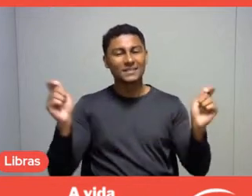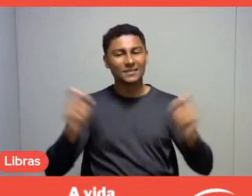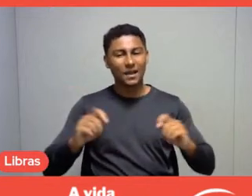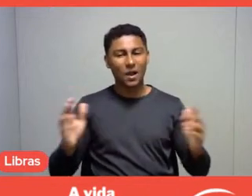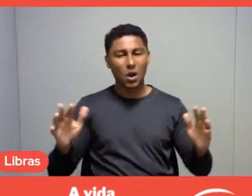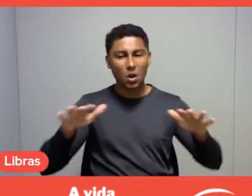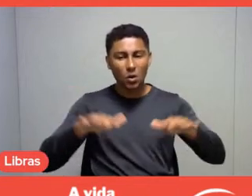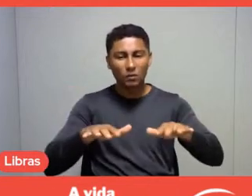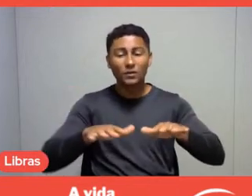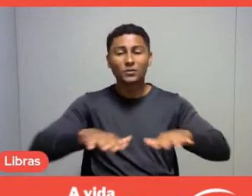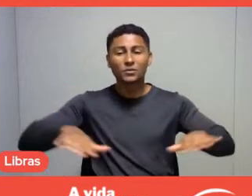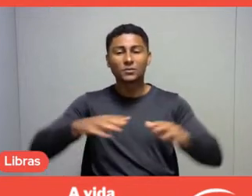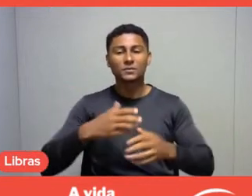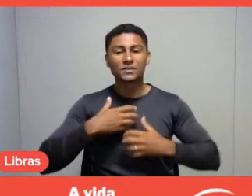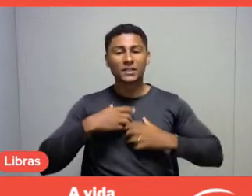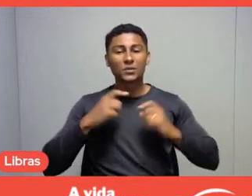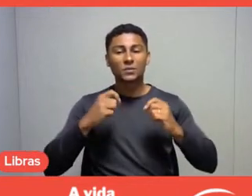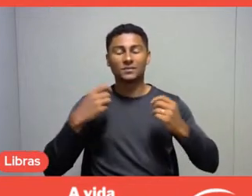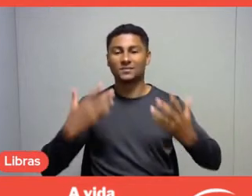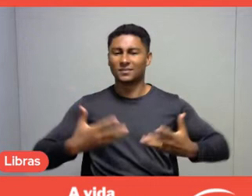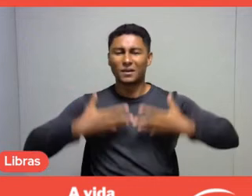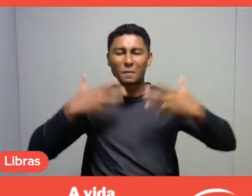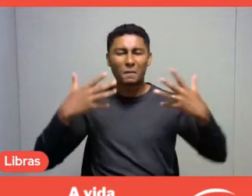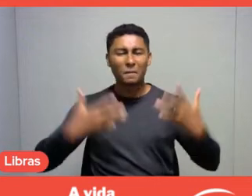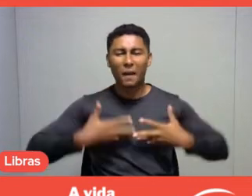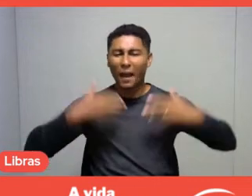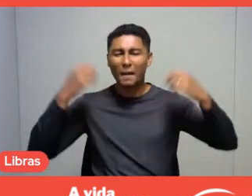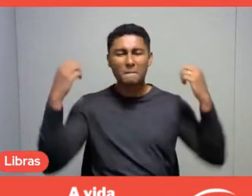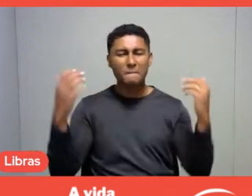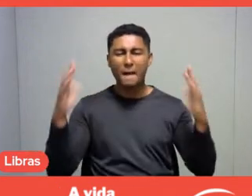So, this feeling that Samuel cited is very nice.